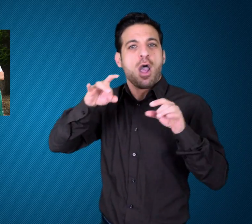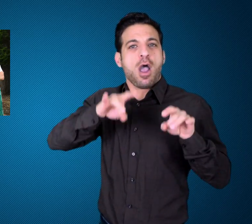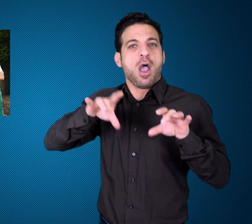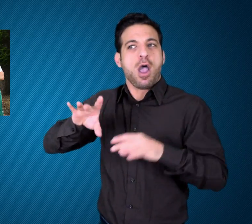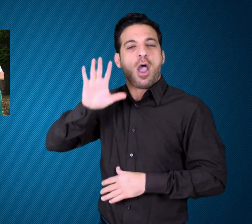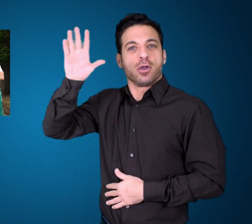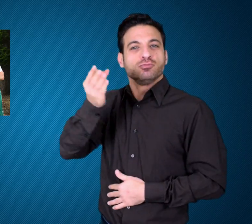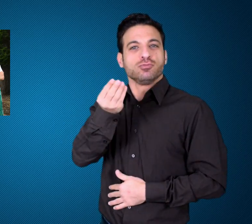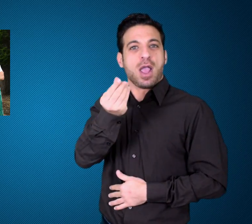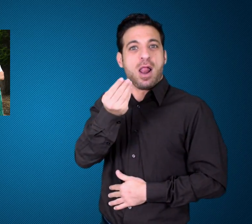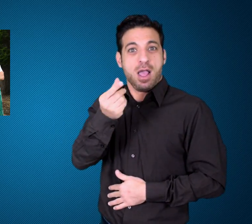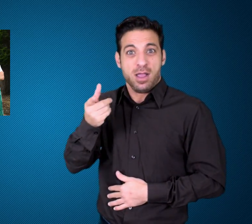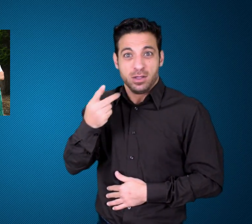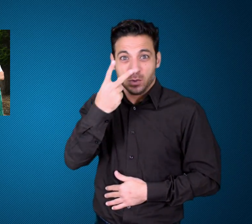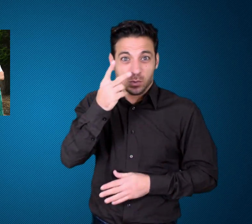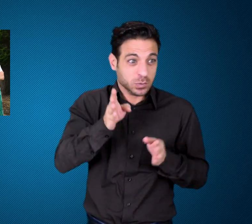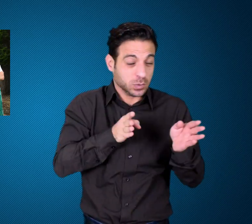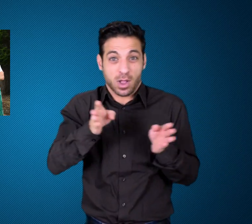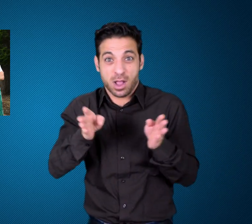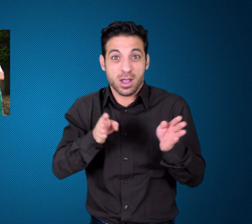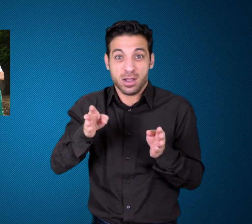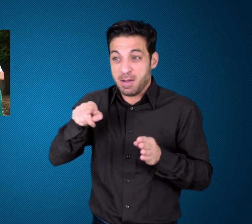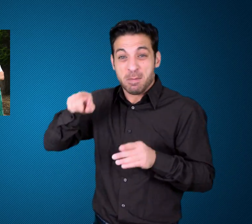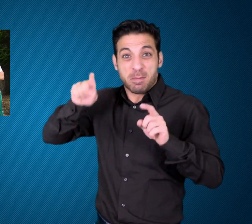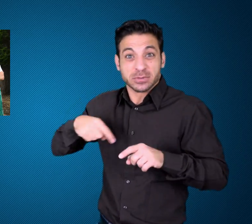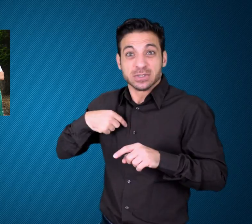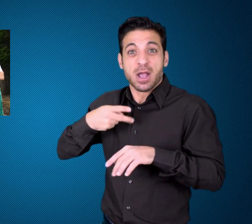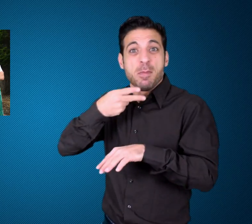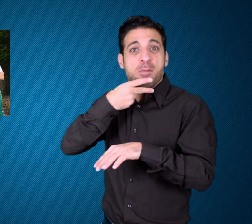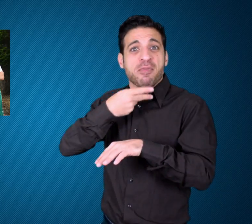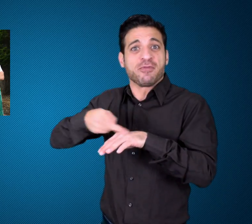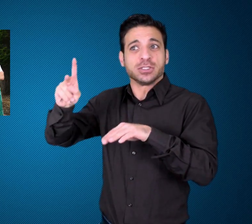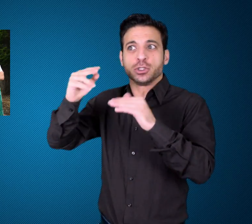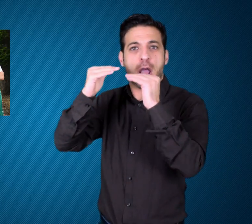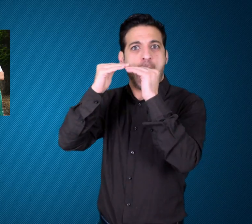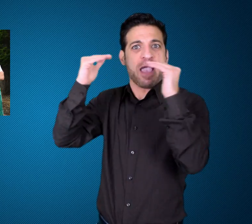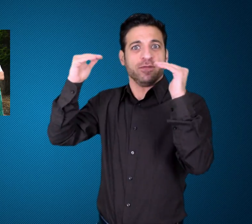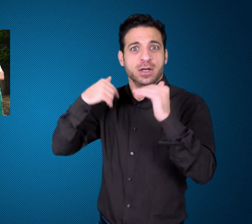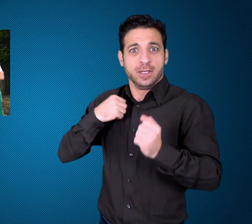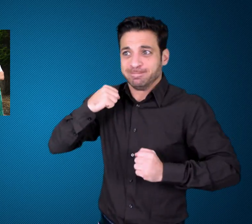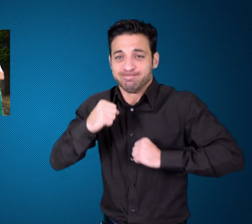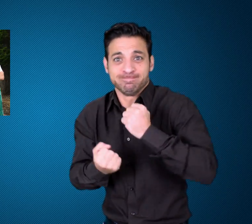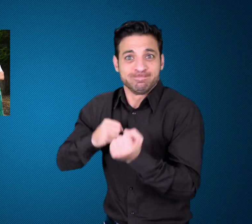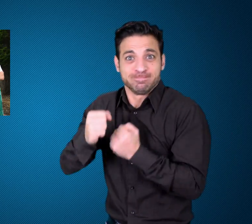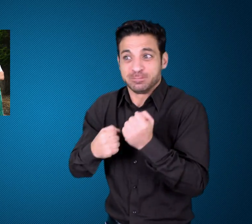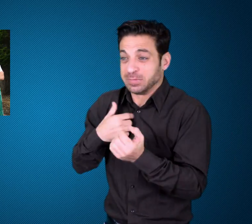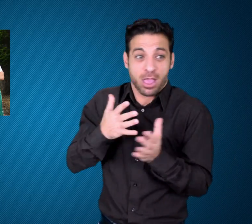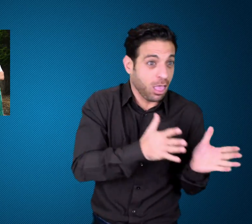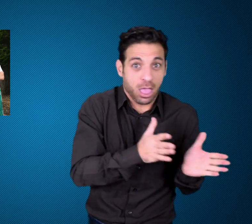$25,000 AUD to play sports at a